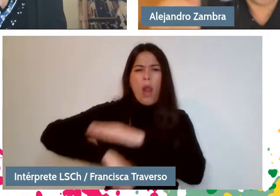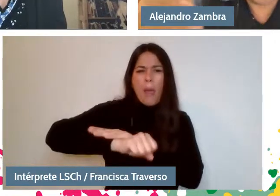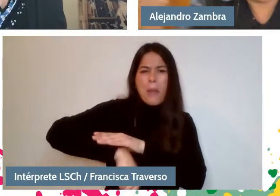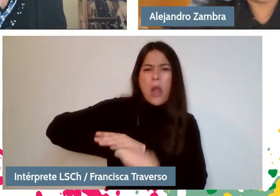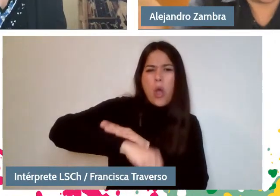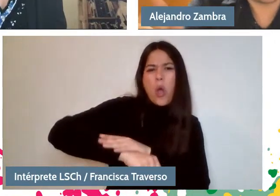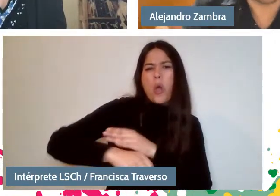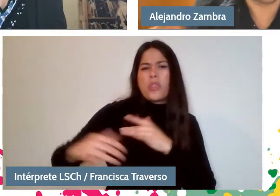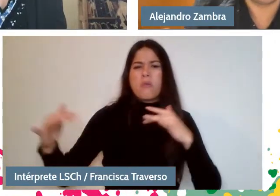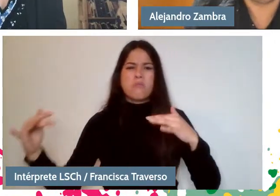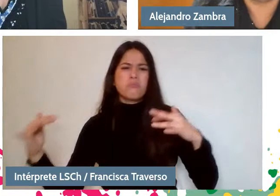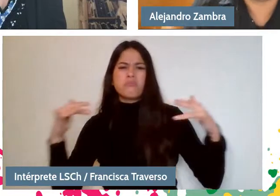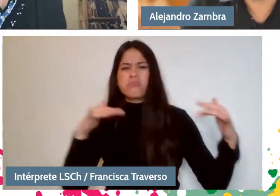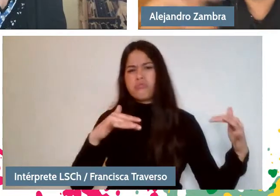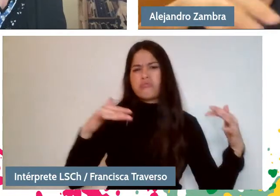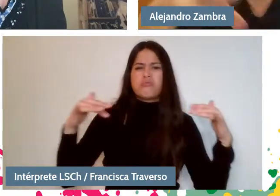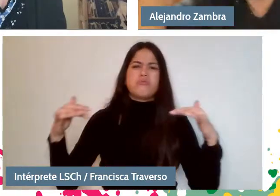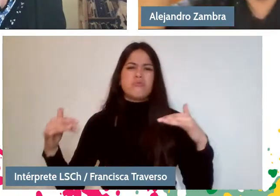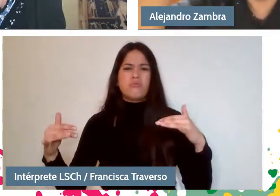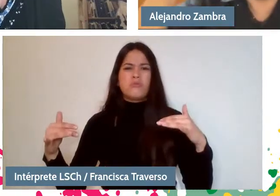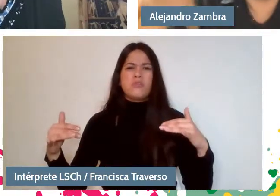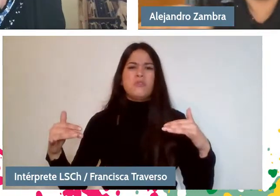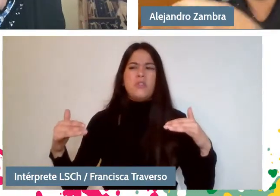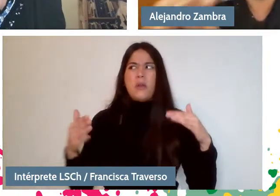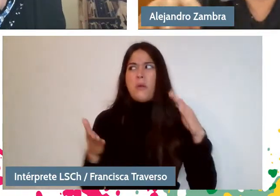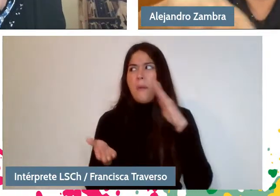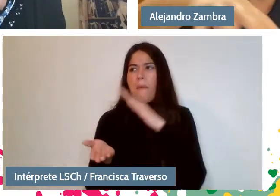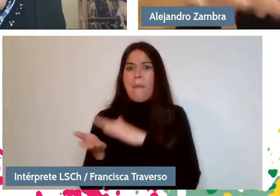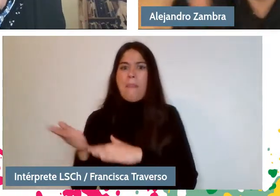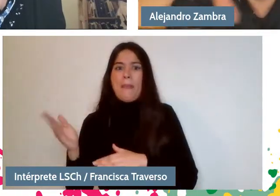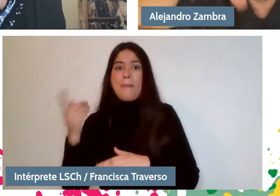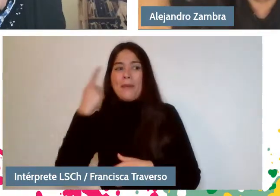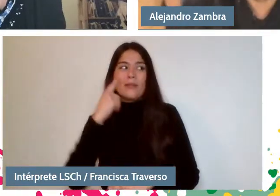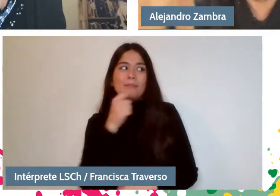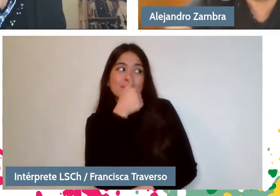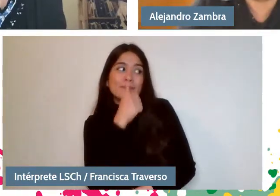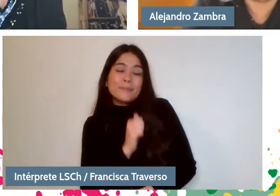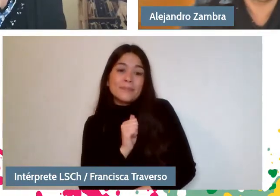Well, of course, we would go past those limits, but the pact, in theory, was that: you didn't go out from the village